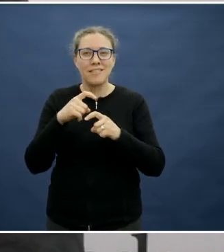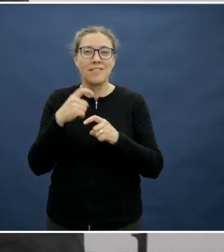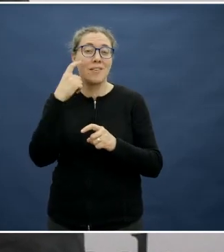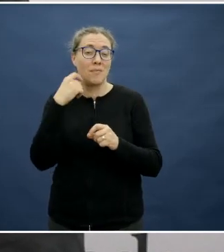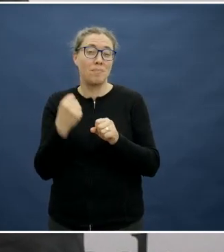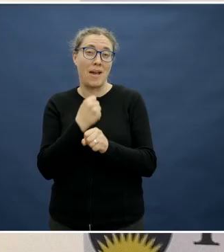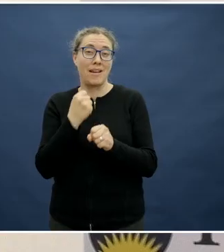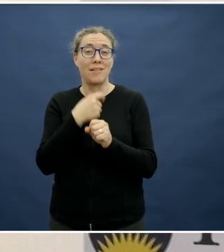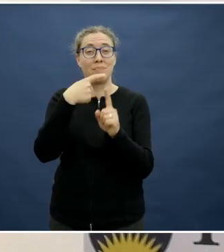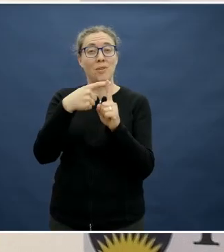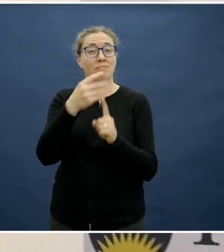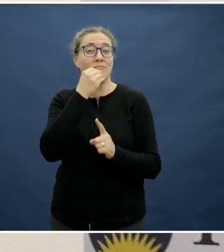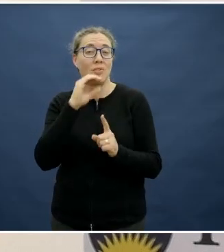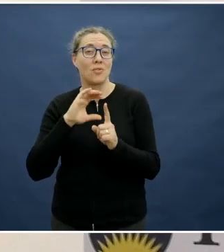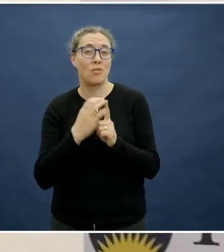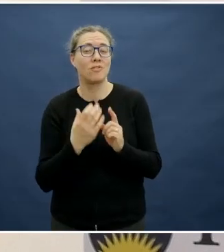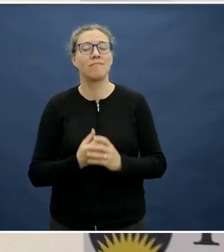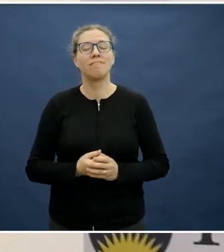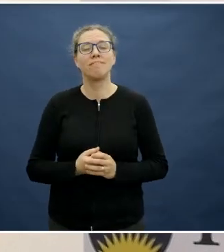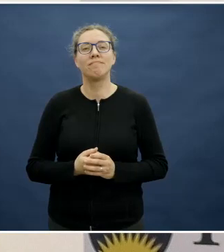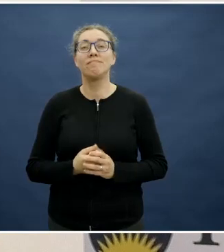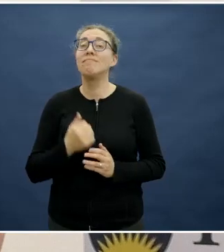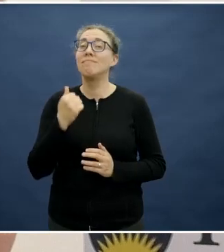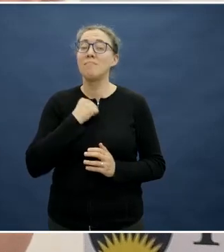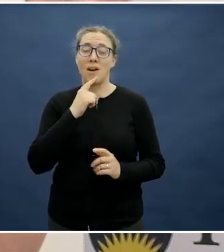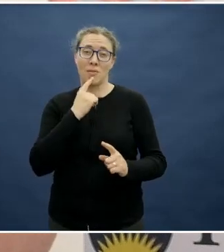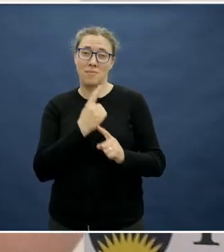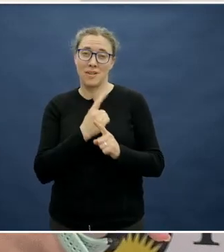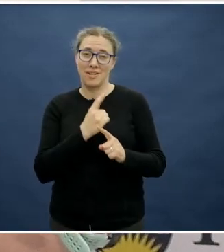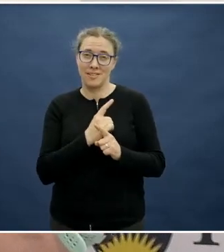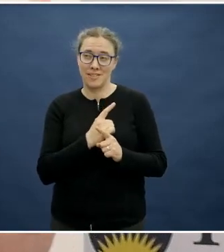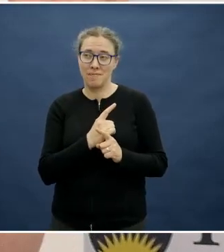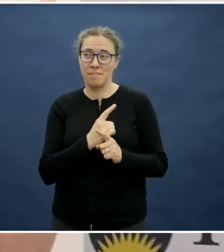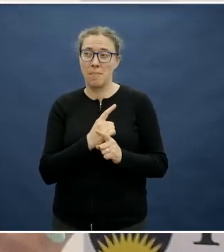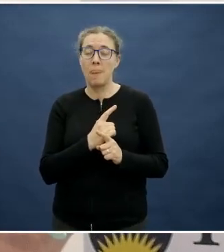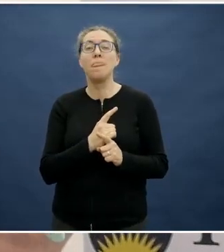I guess my take home is just because we have done things in a particular